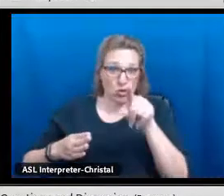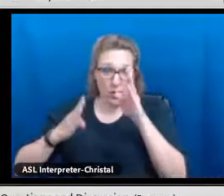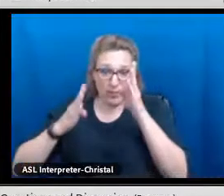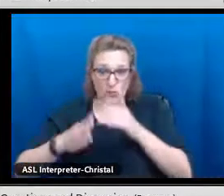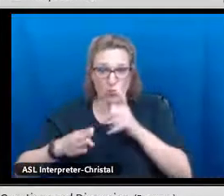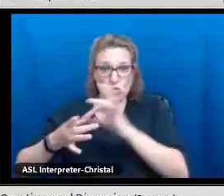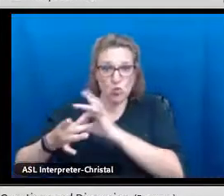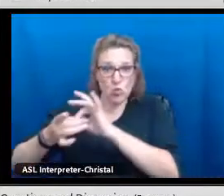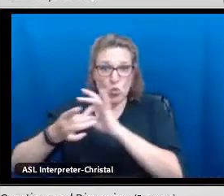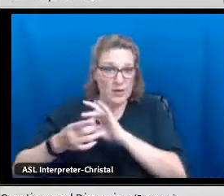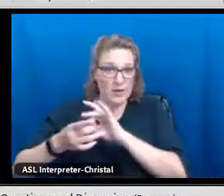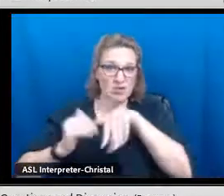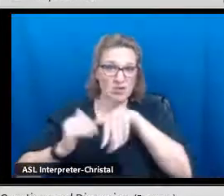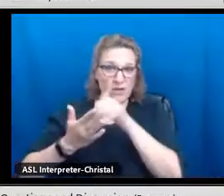distinguished during our graduation ceremony.